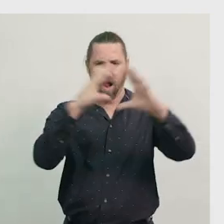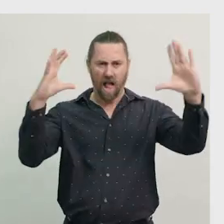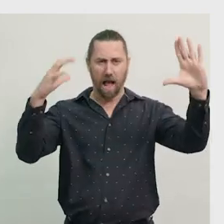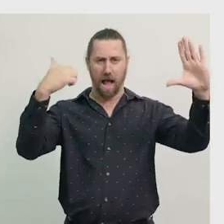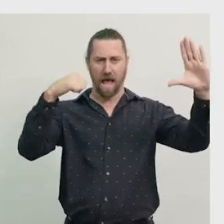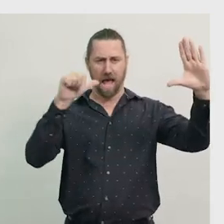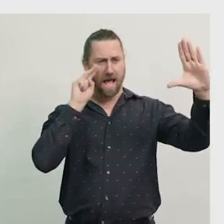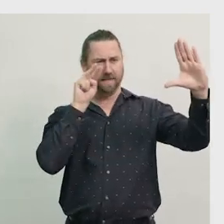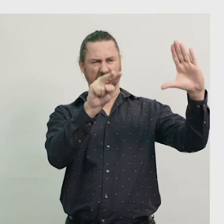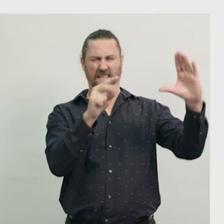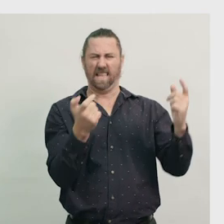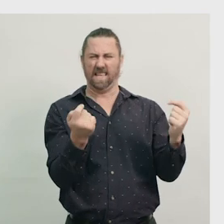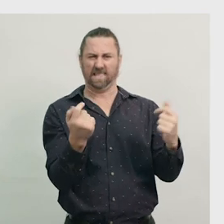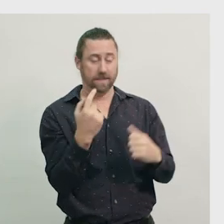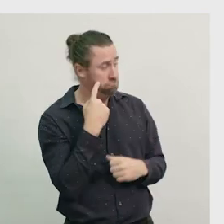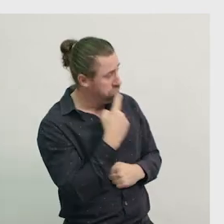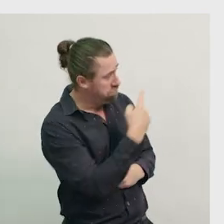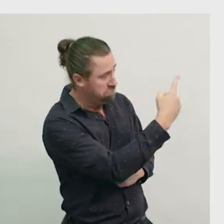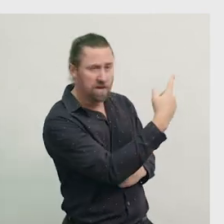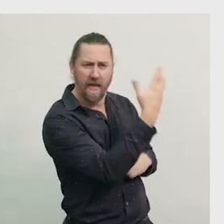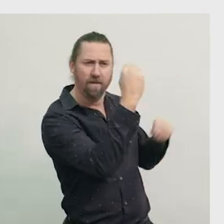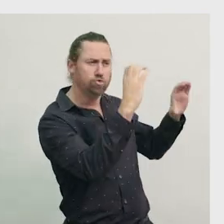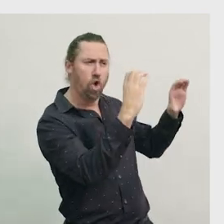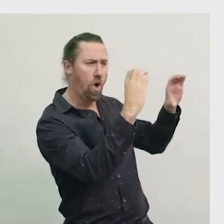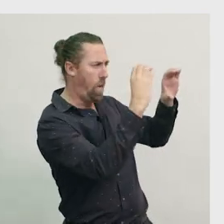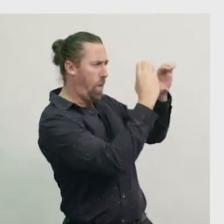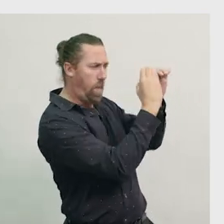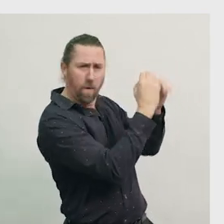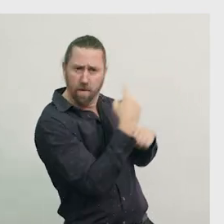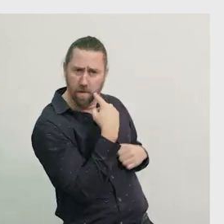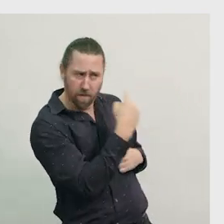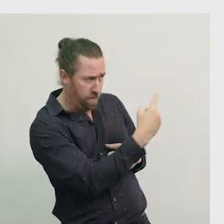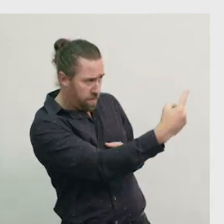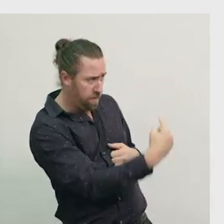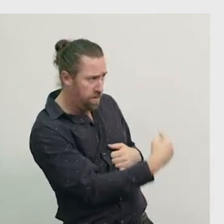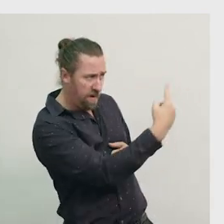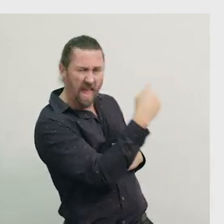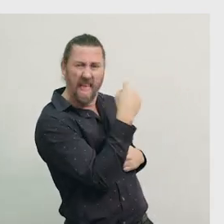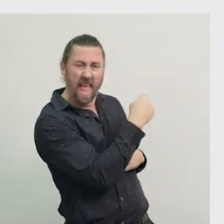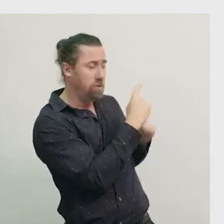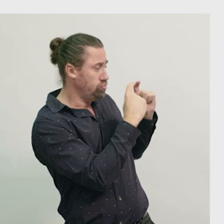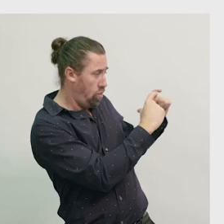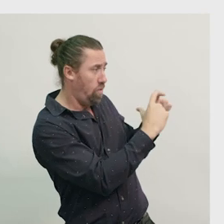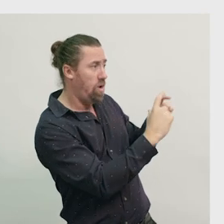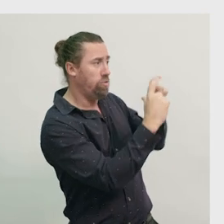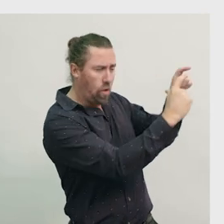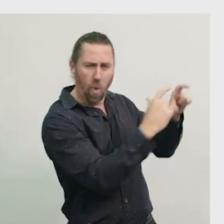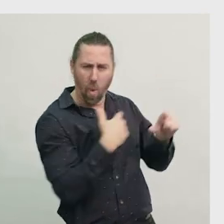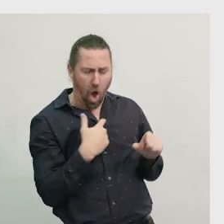This Venn diagram has two overlapping circles. Each circle is used to represent something we are making observations about.